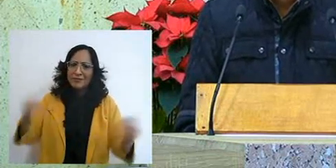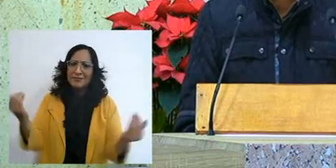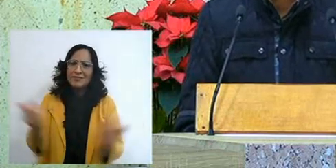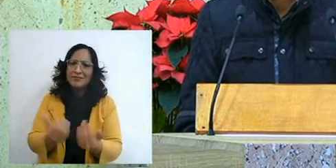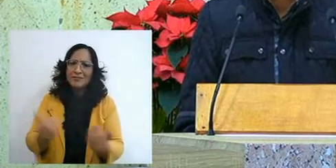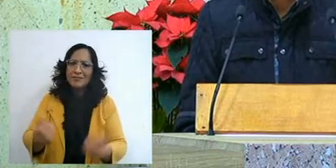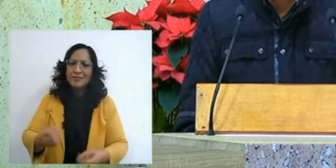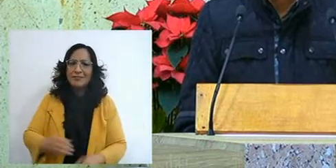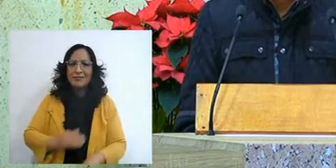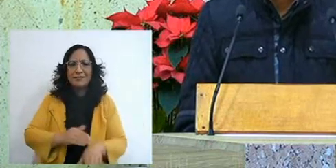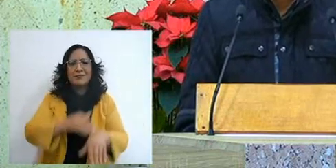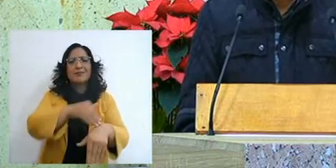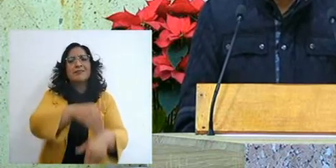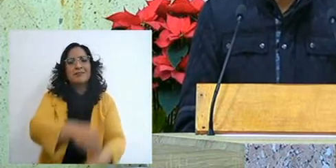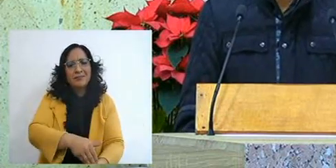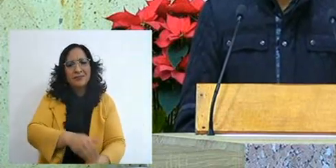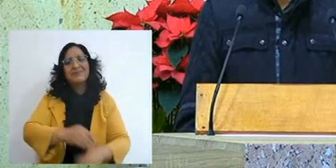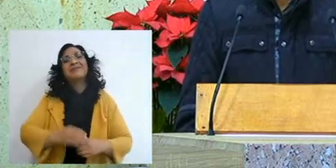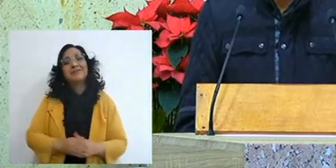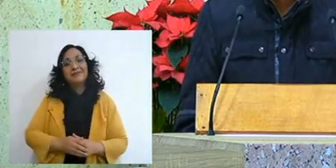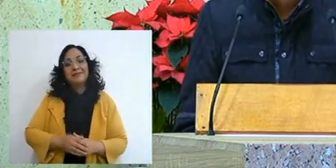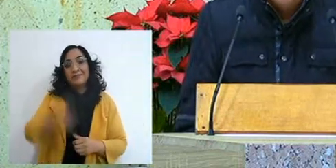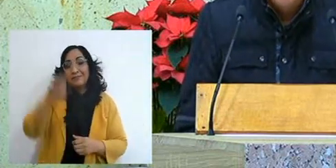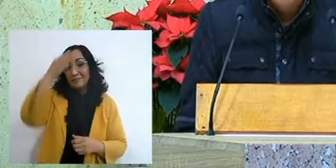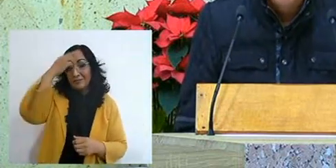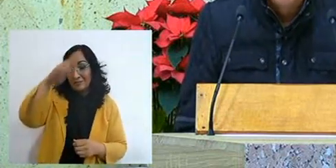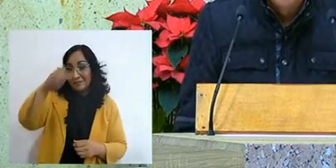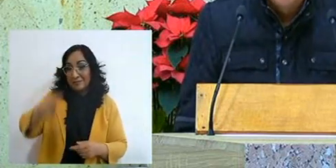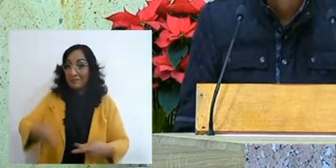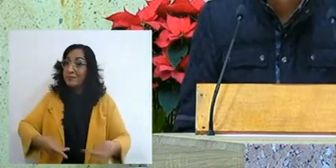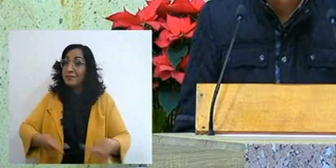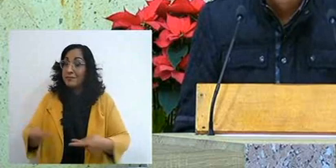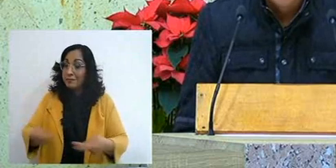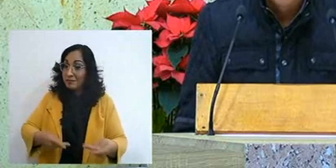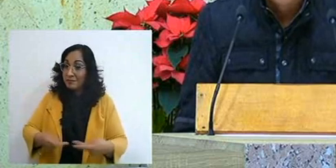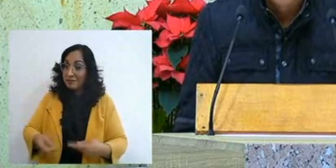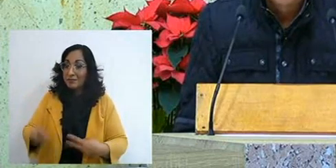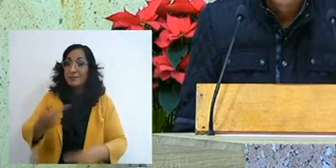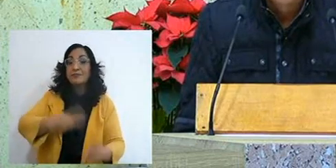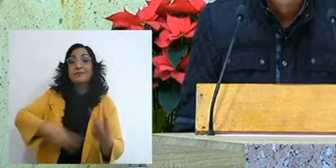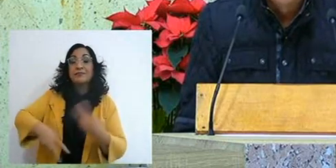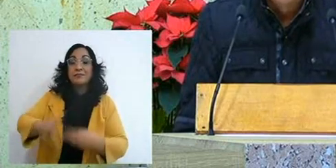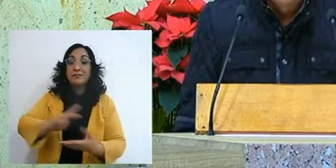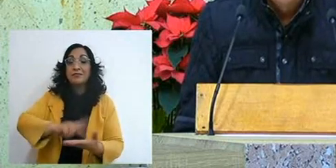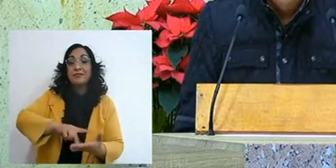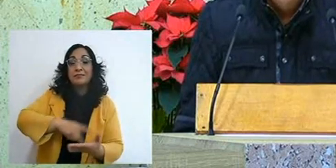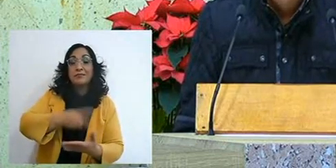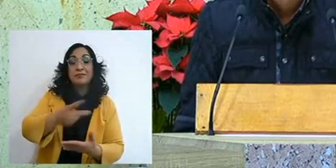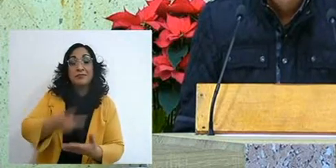and this is, to prepare ourselves for the coming of the Lord,